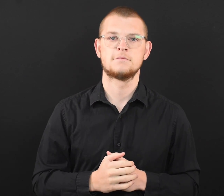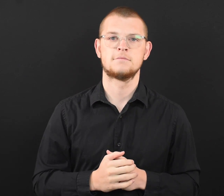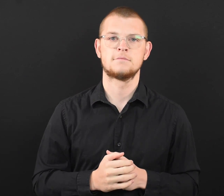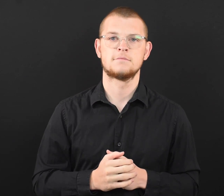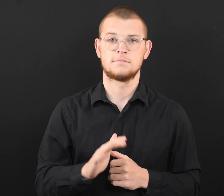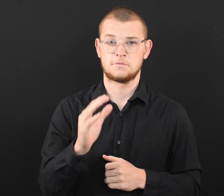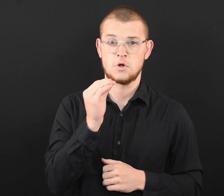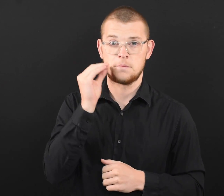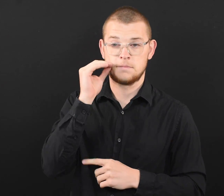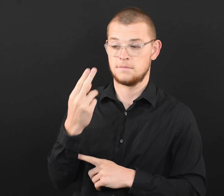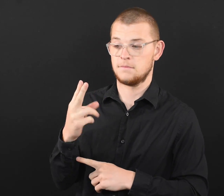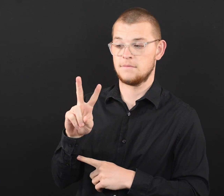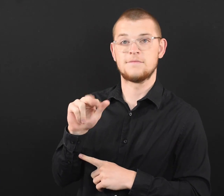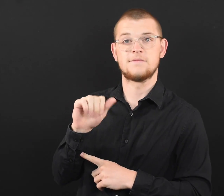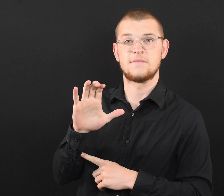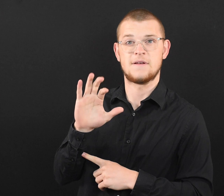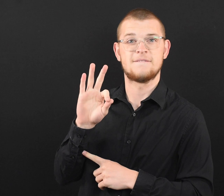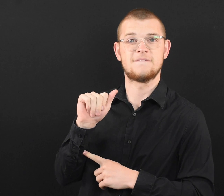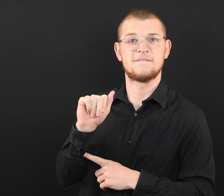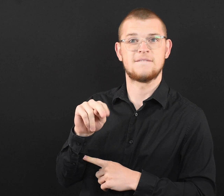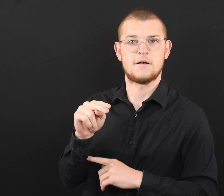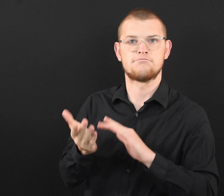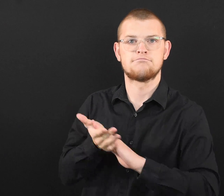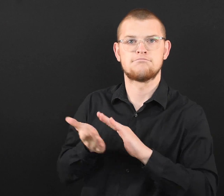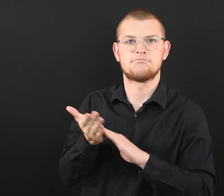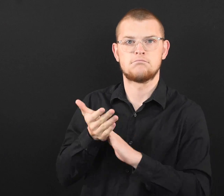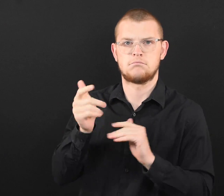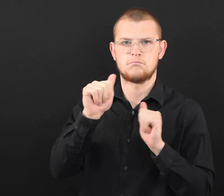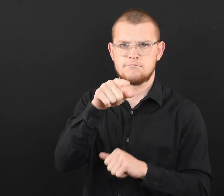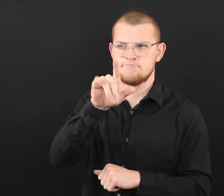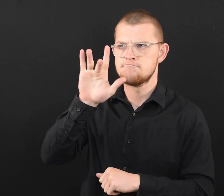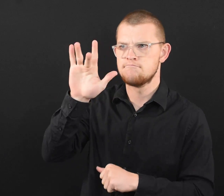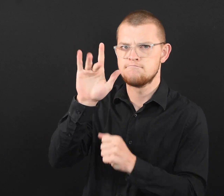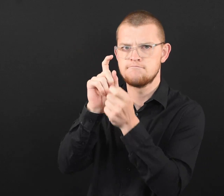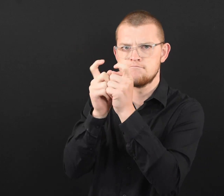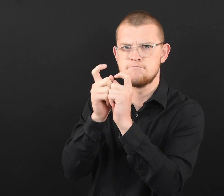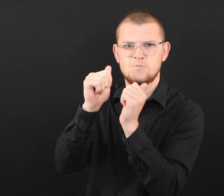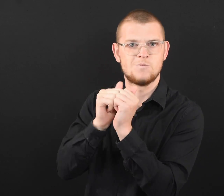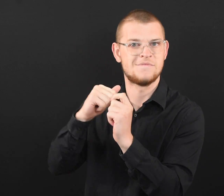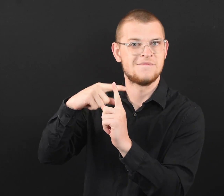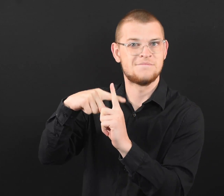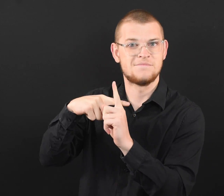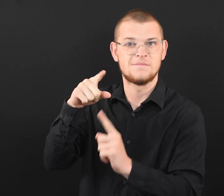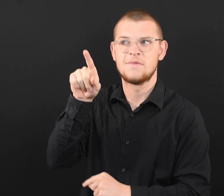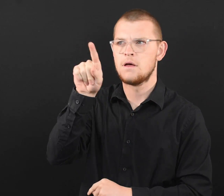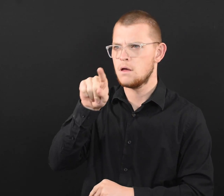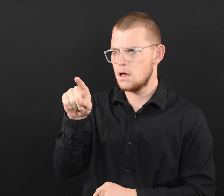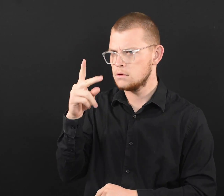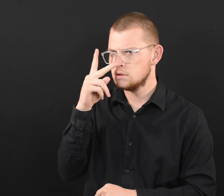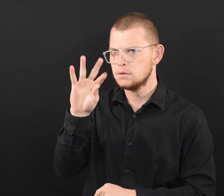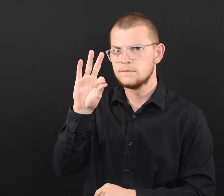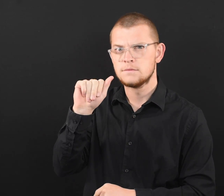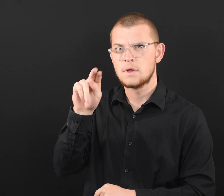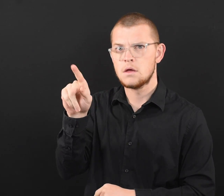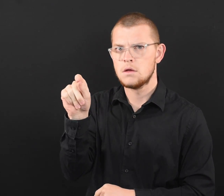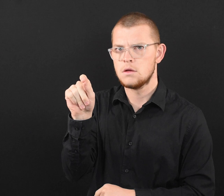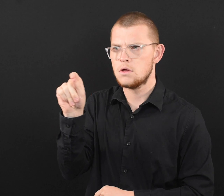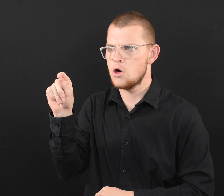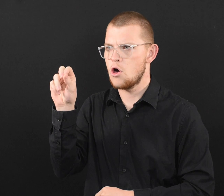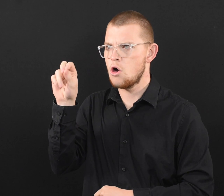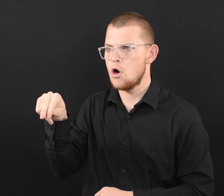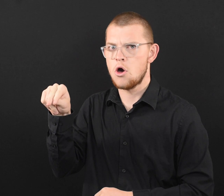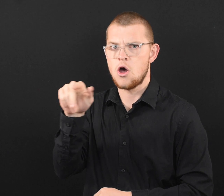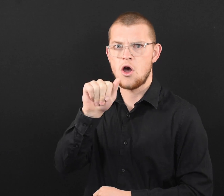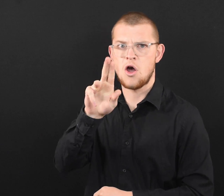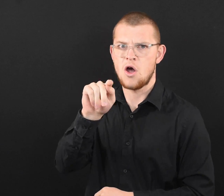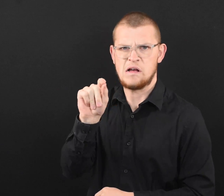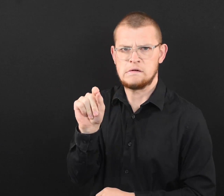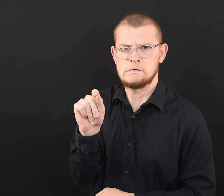● In homes where the HVAC fan operation can be controlled by a thermostat, set the fan to